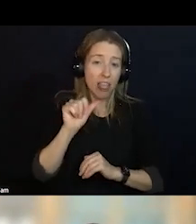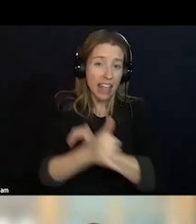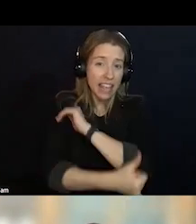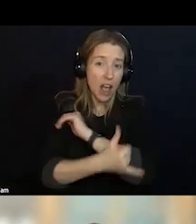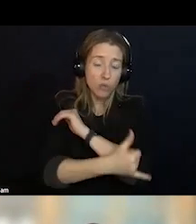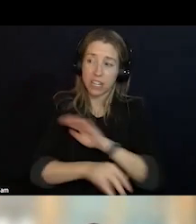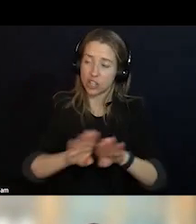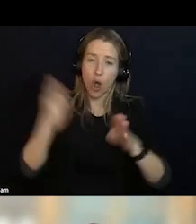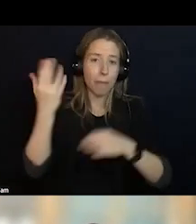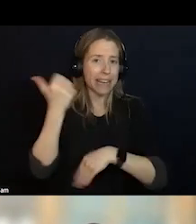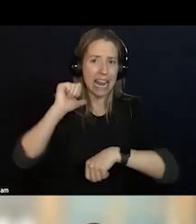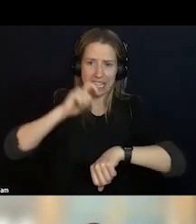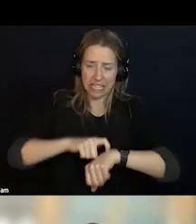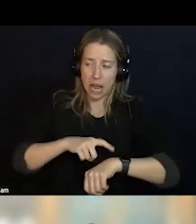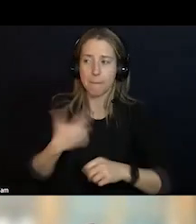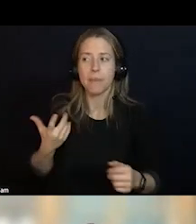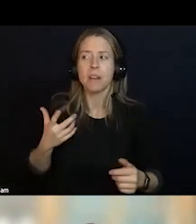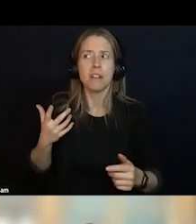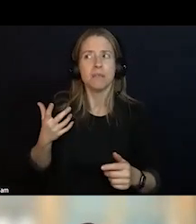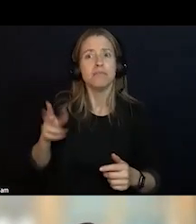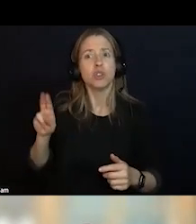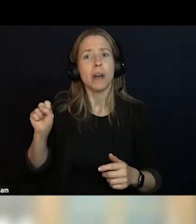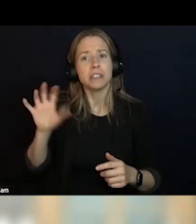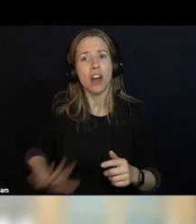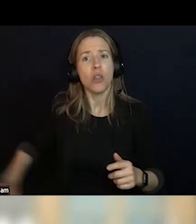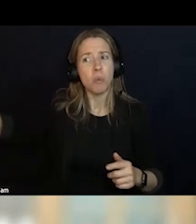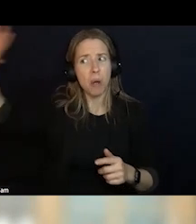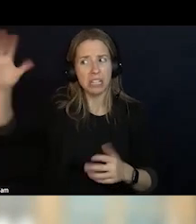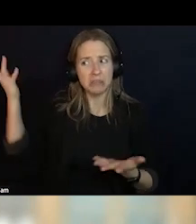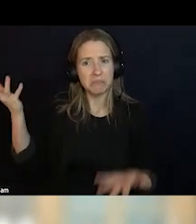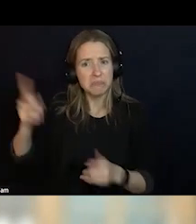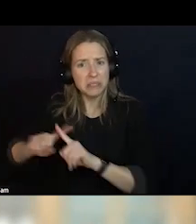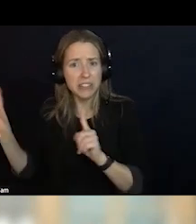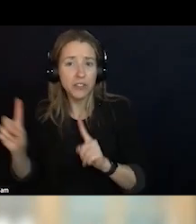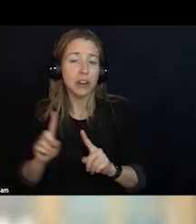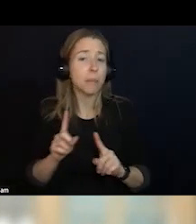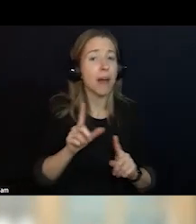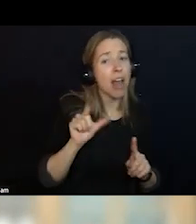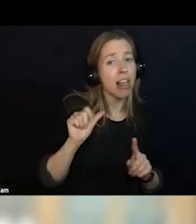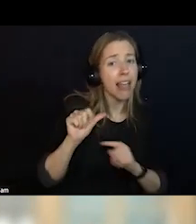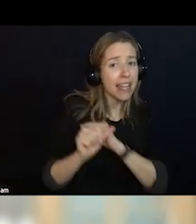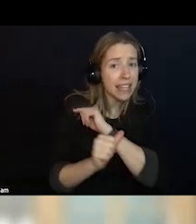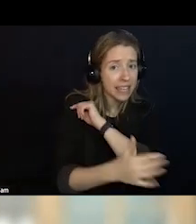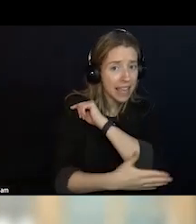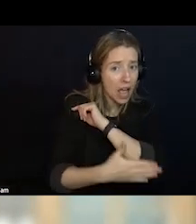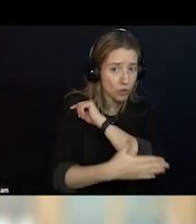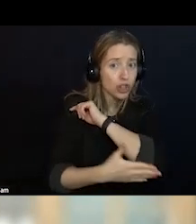IF YOU GO TO A SHELTER, YOU HAVE TO LEAVE IN THE MORNING AND COME BACK AT NIGHT AND GET READMITTED AND SO FORTH.